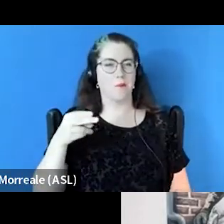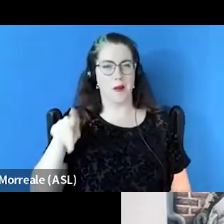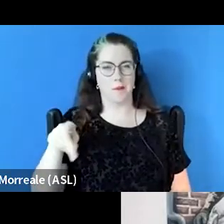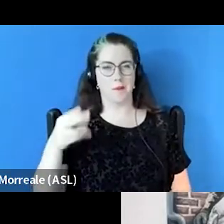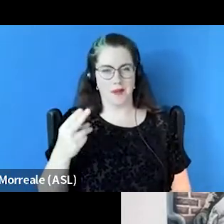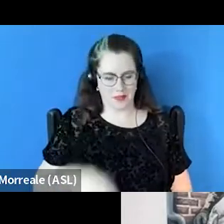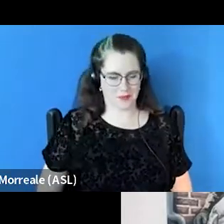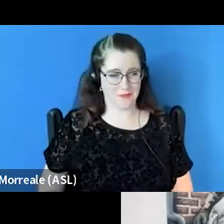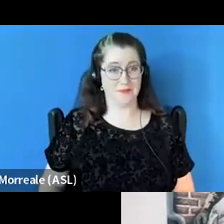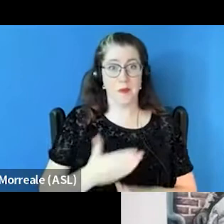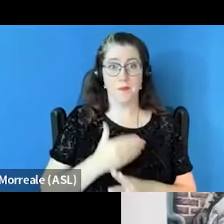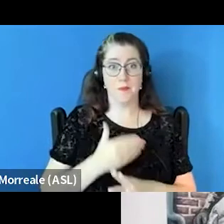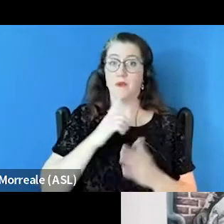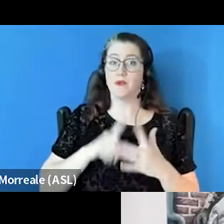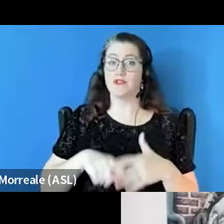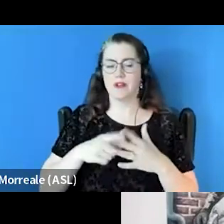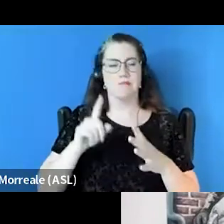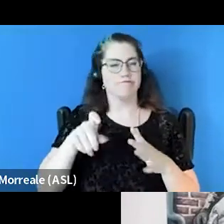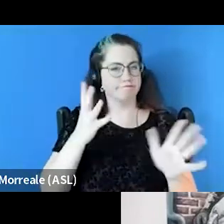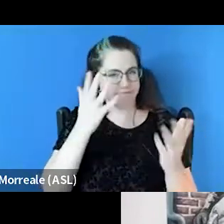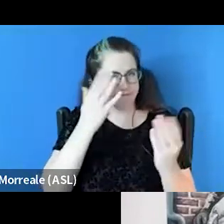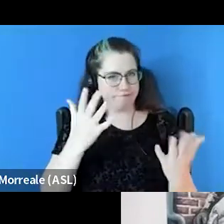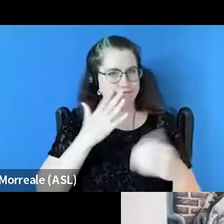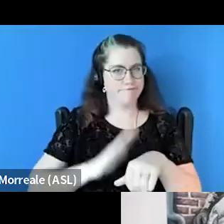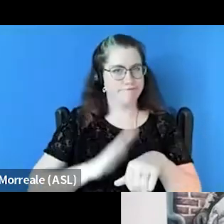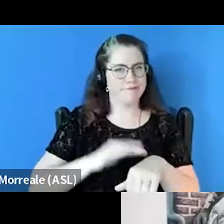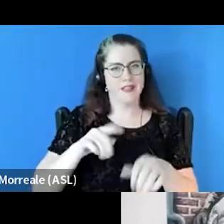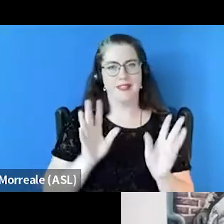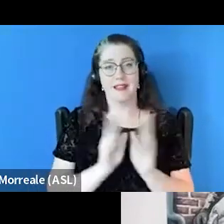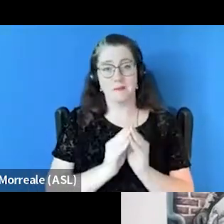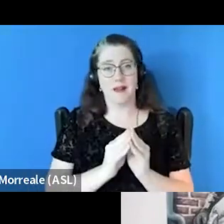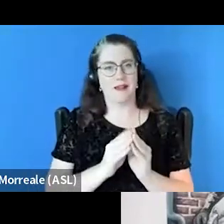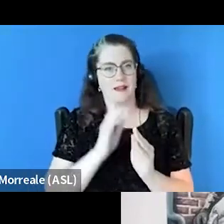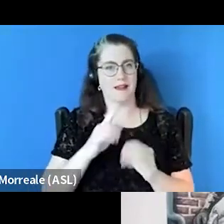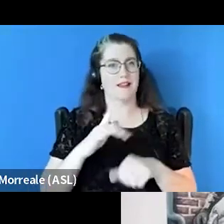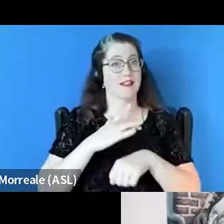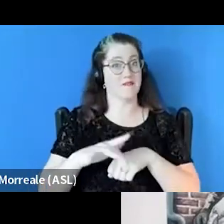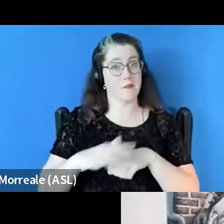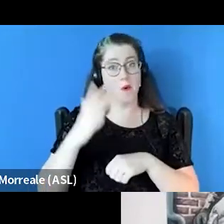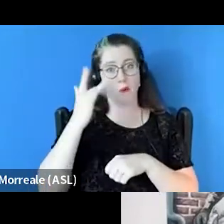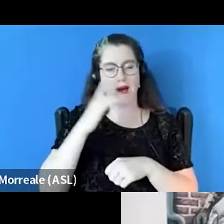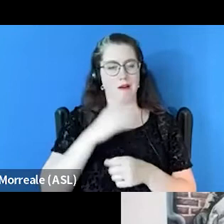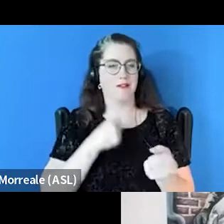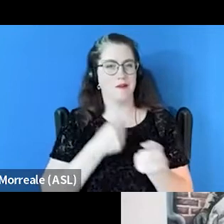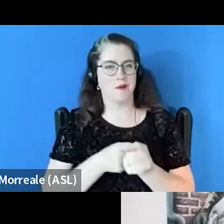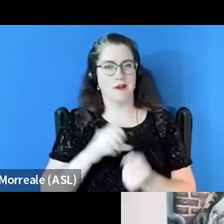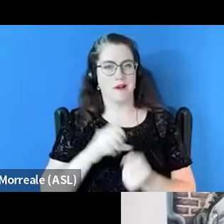Before we get started I should make mention that this webinar is made possible by the generous support of SAMSHA, the Substance Abuse